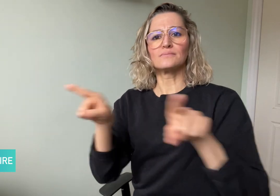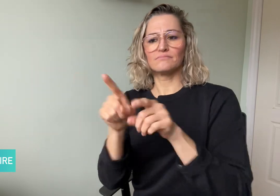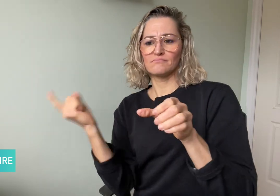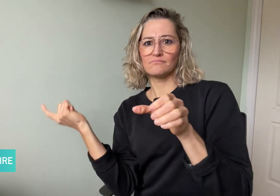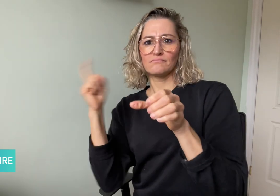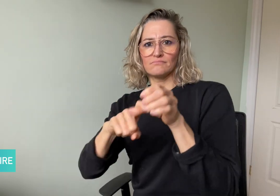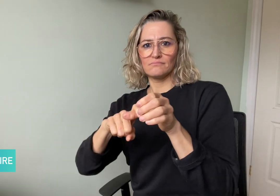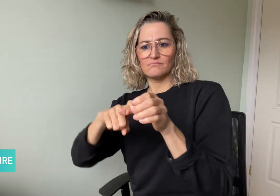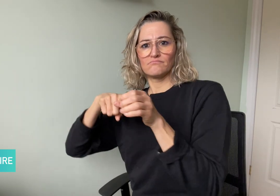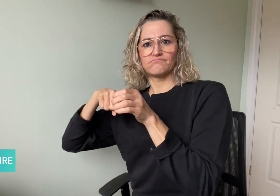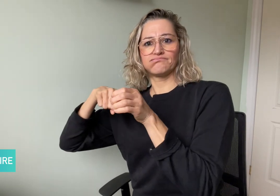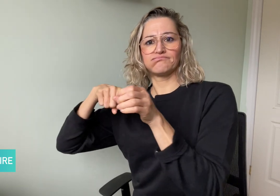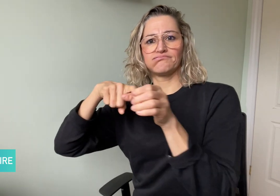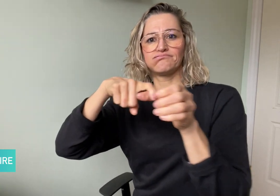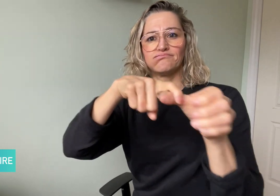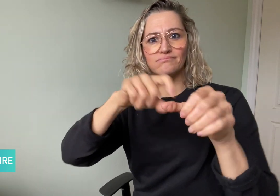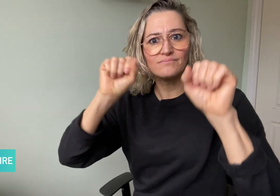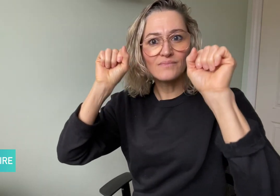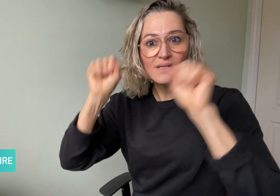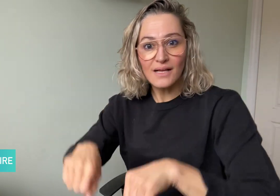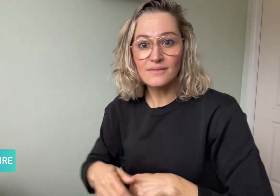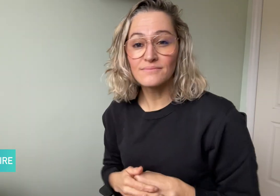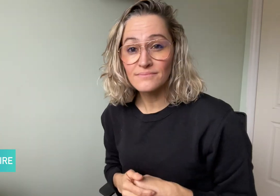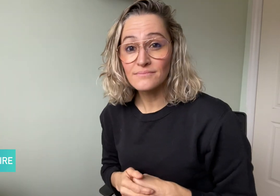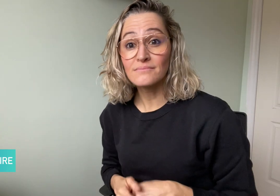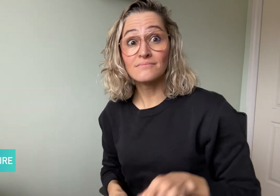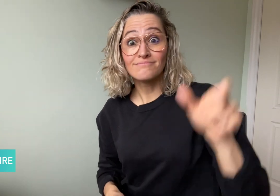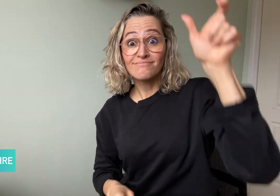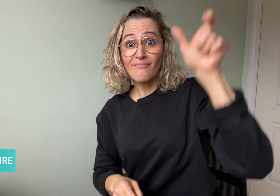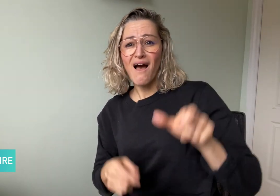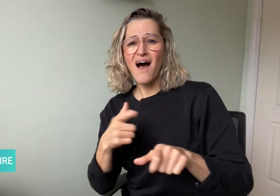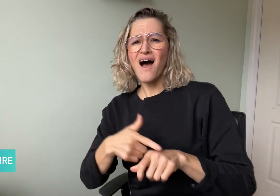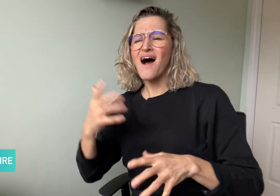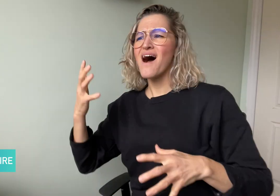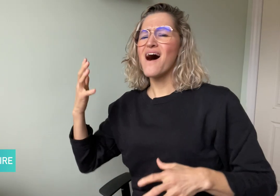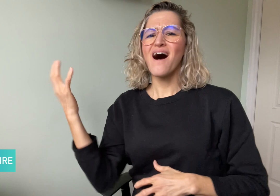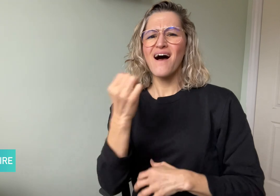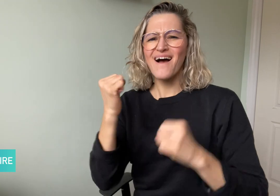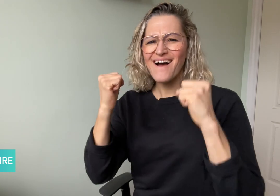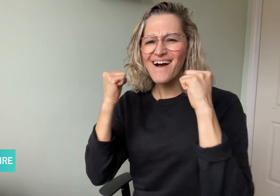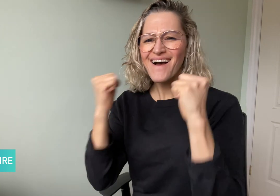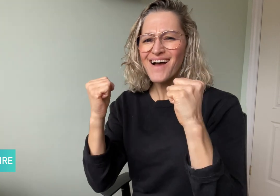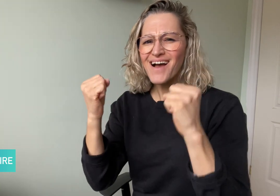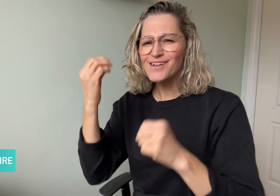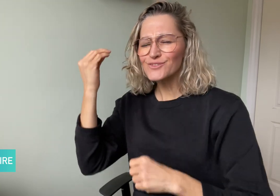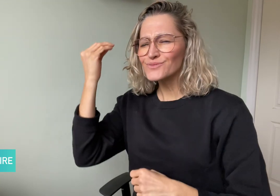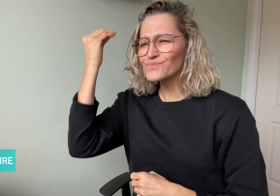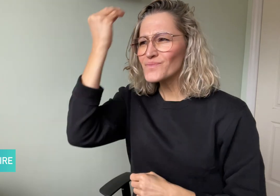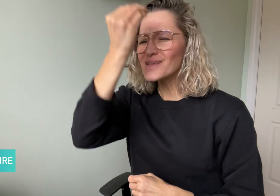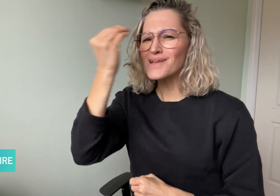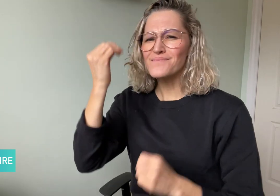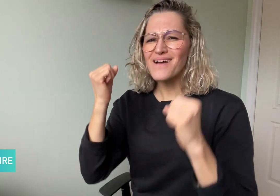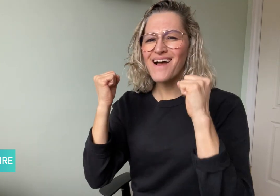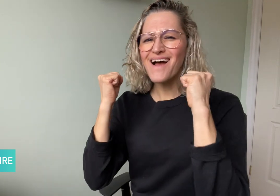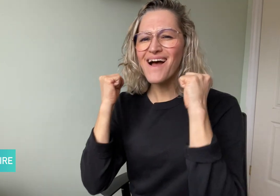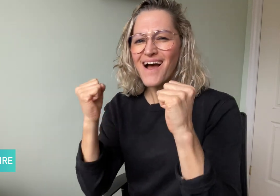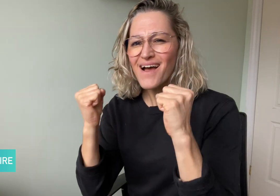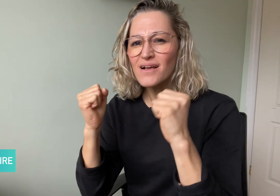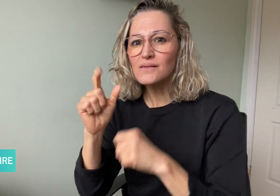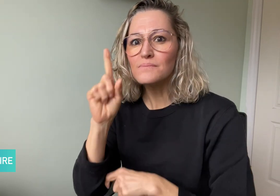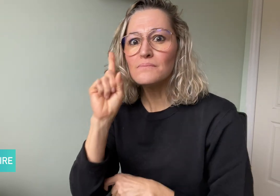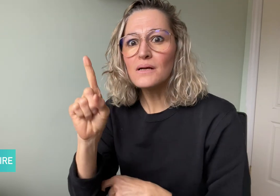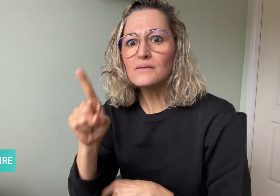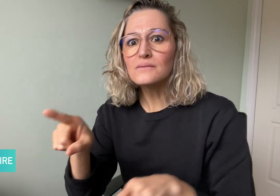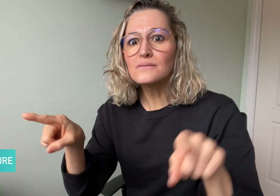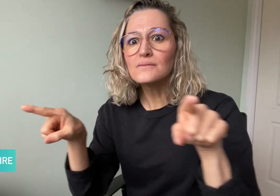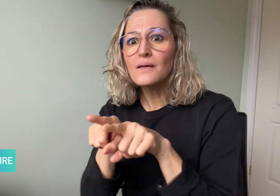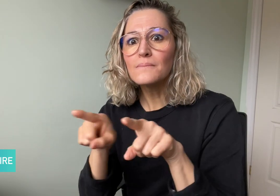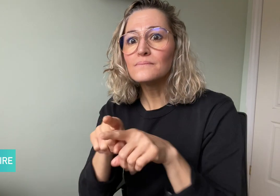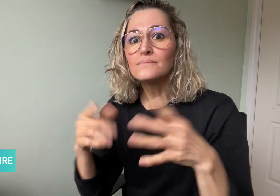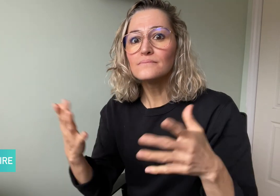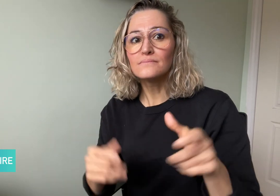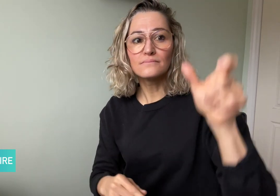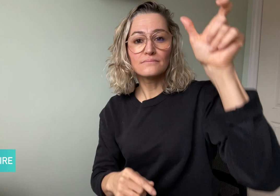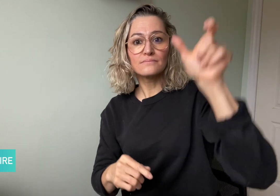Not only did they achieve their dream, but they also became